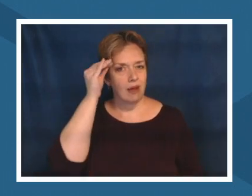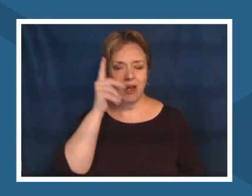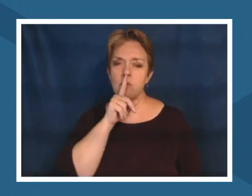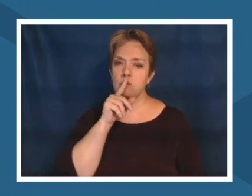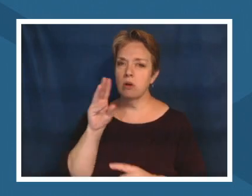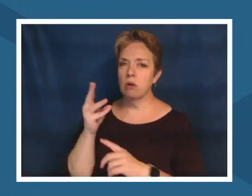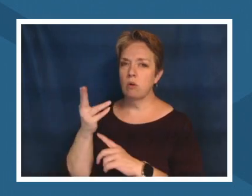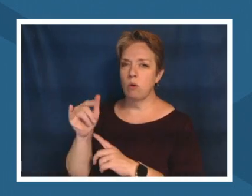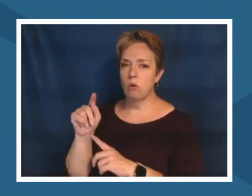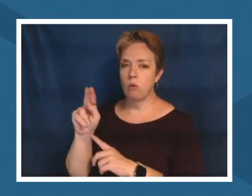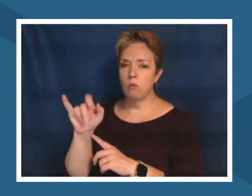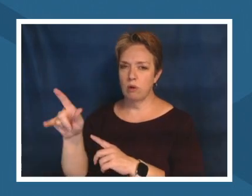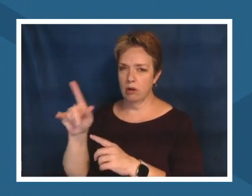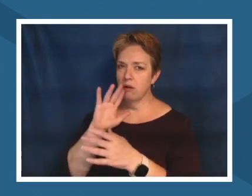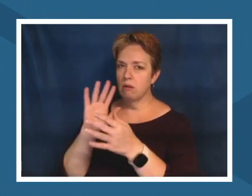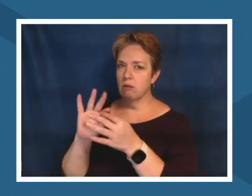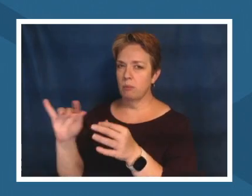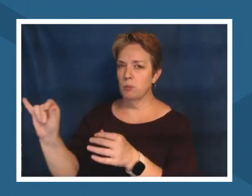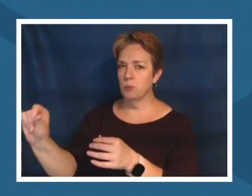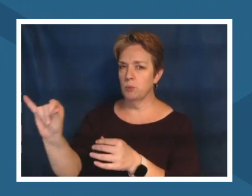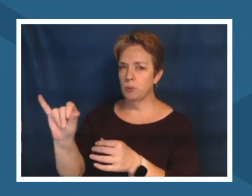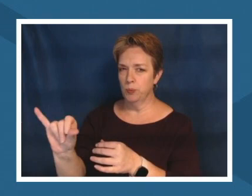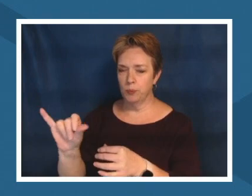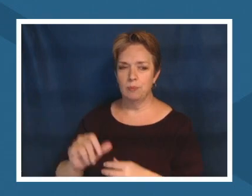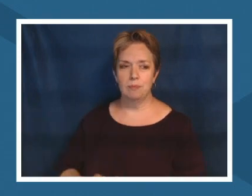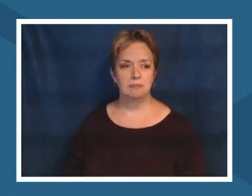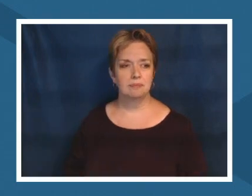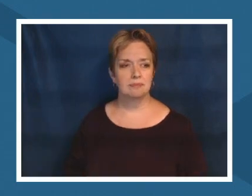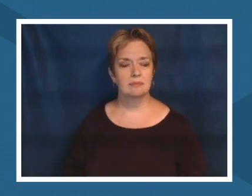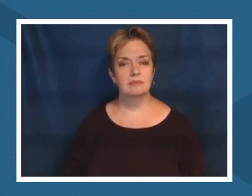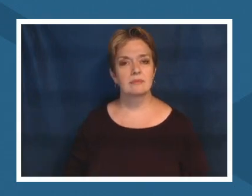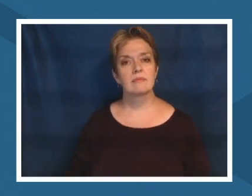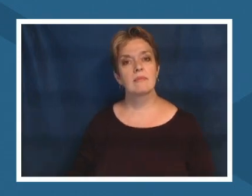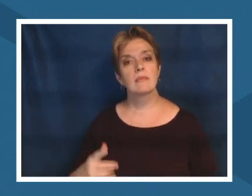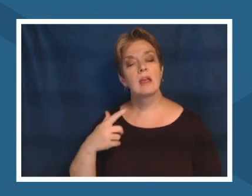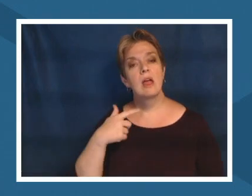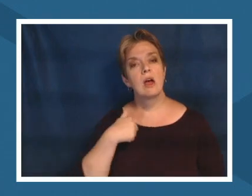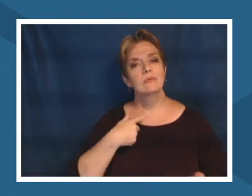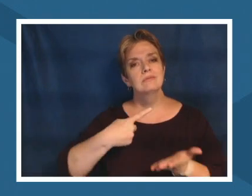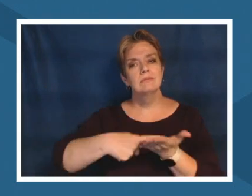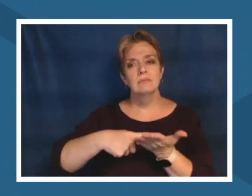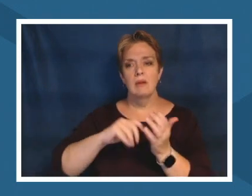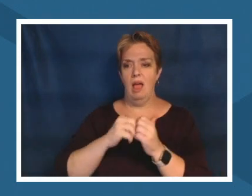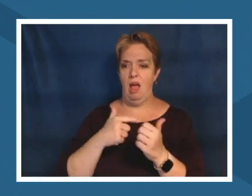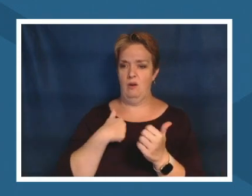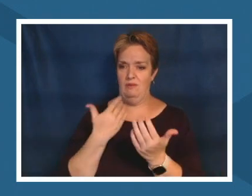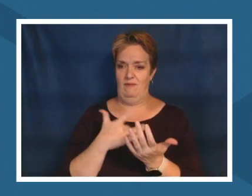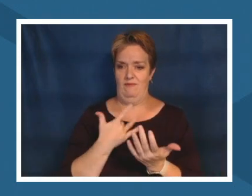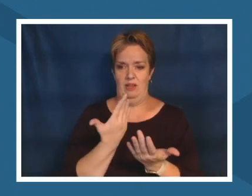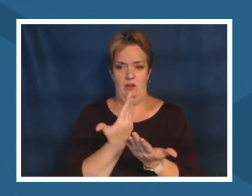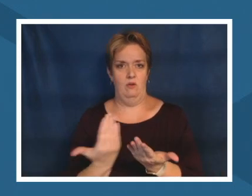when we talk about uh practices to reconnect with the land